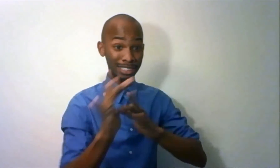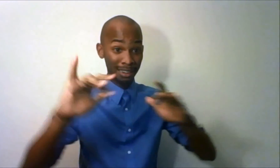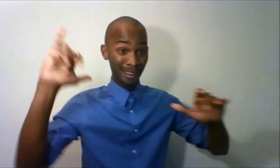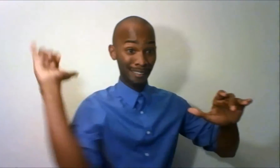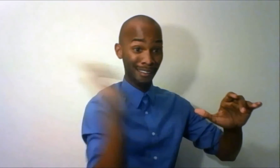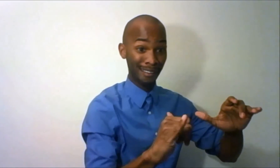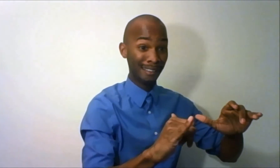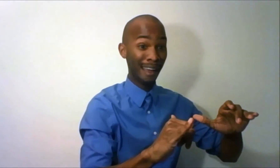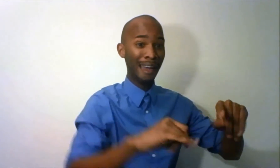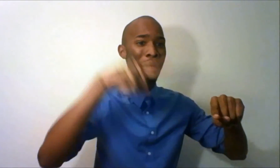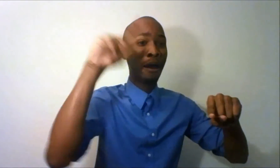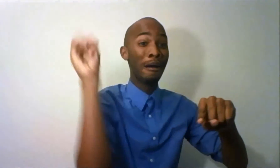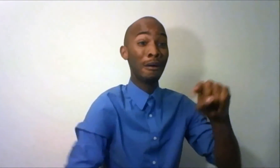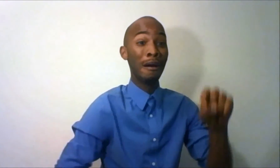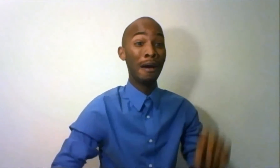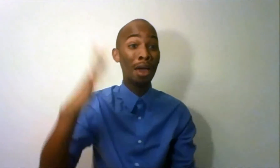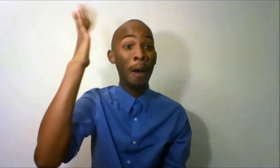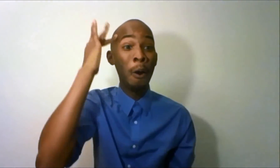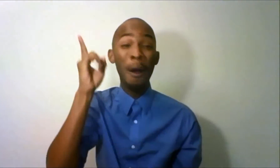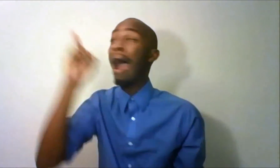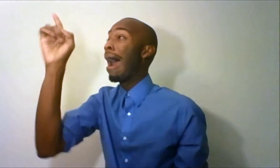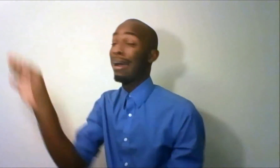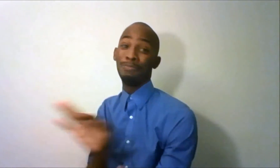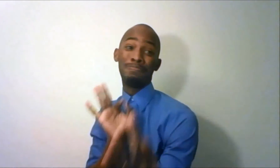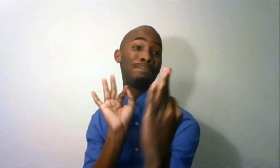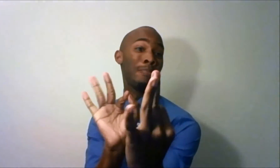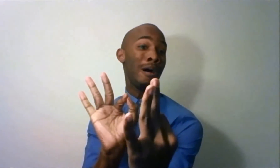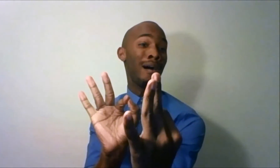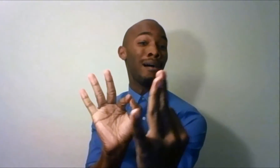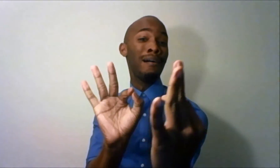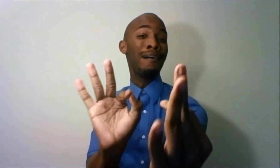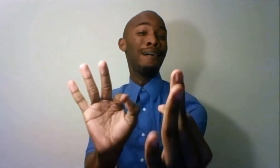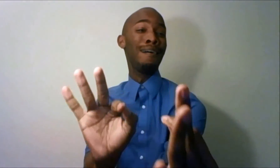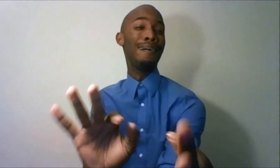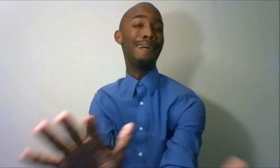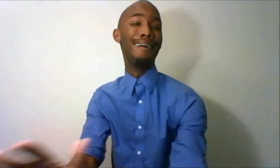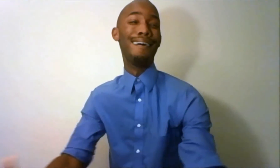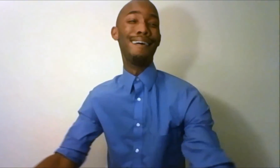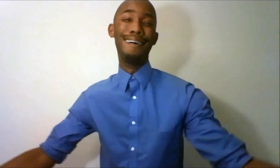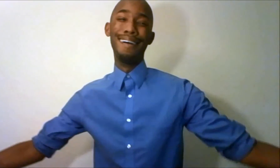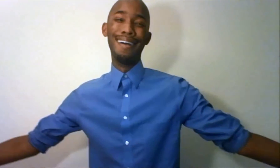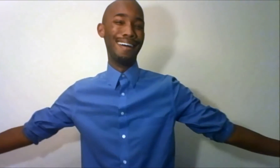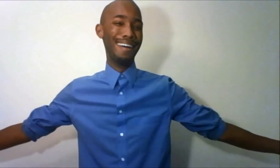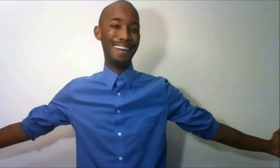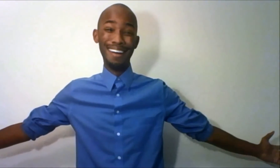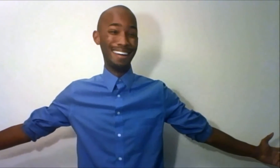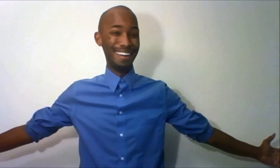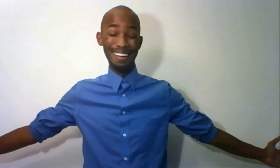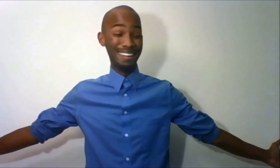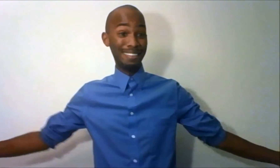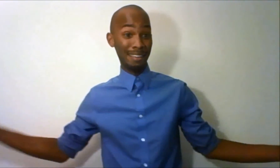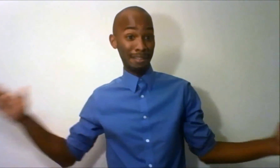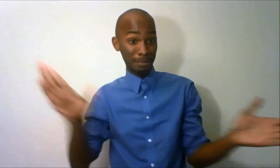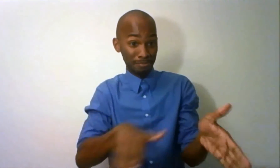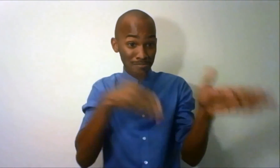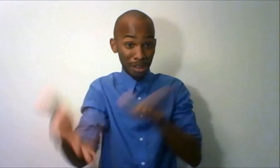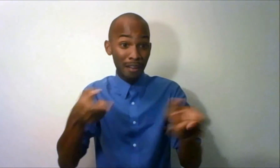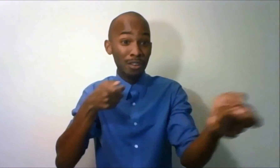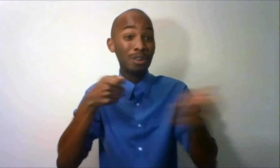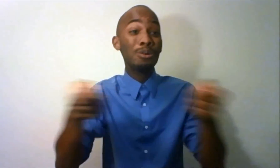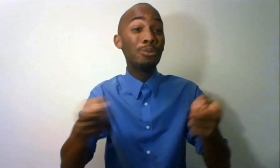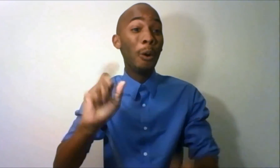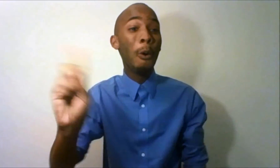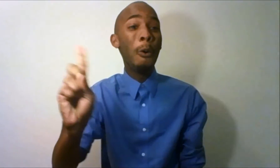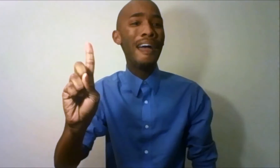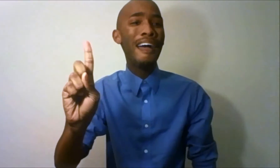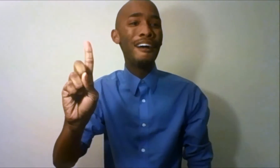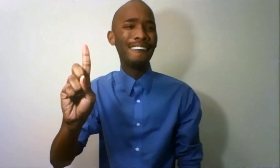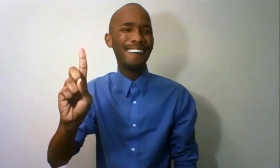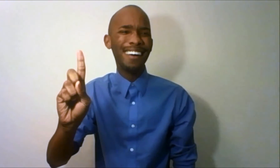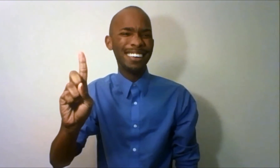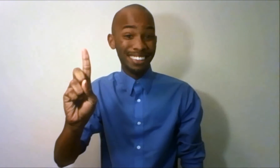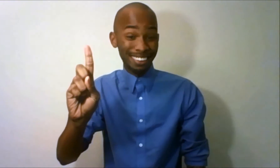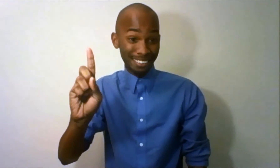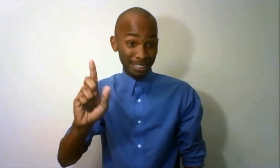His perfect love could not be overcome Now death where is your sting?